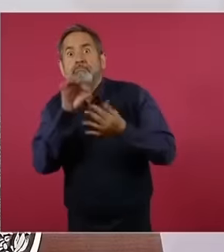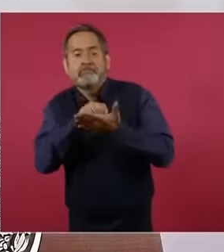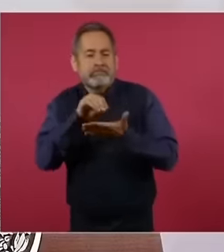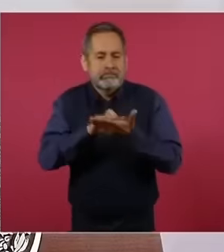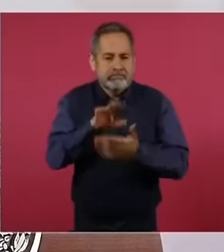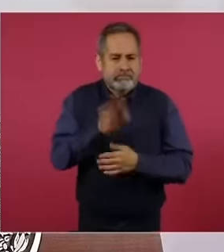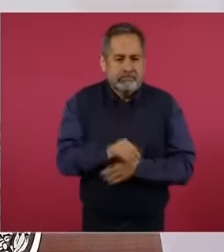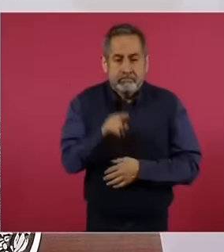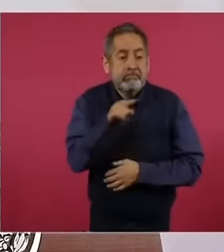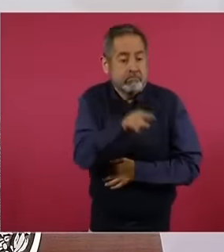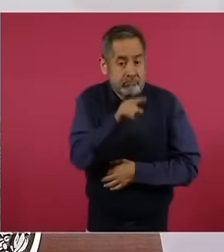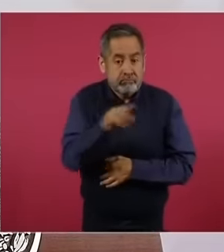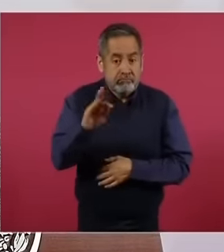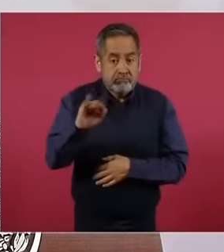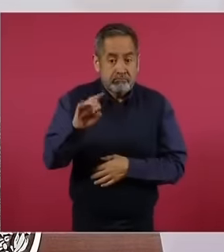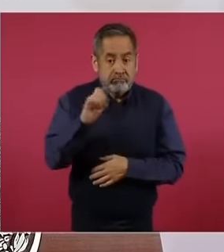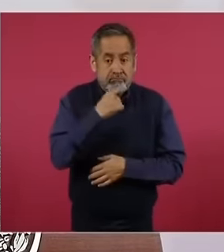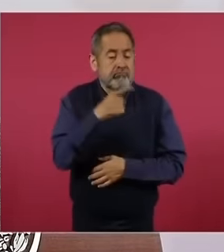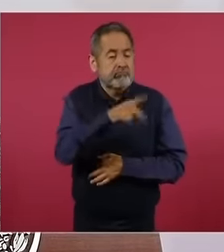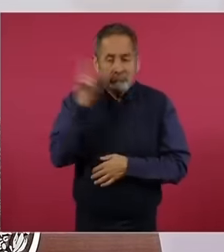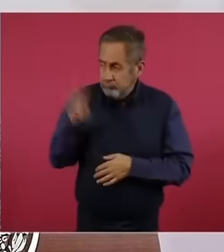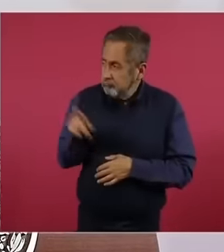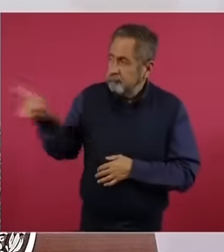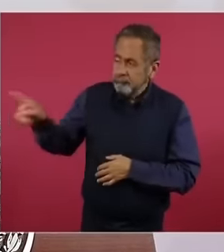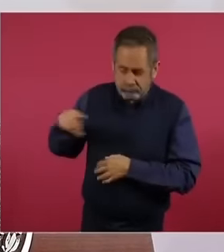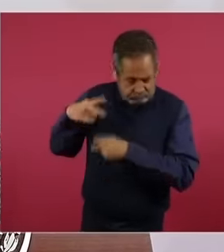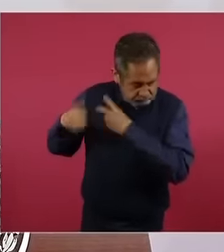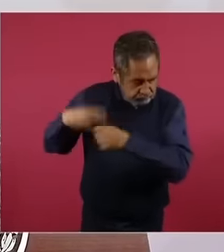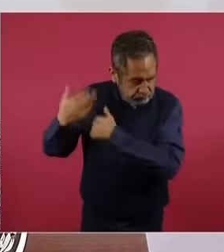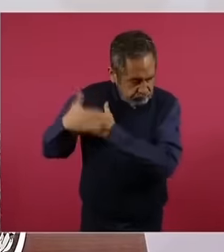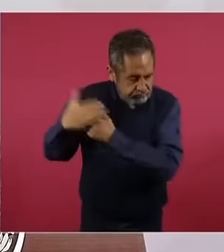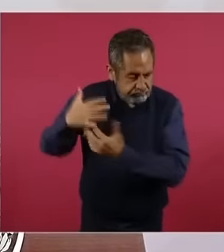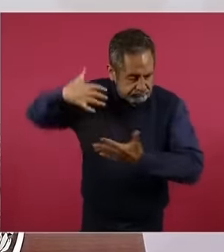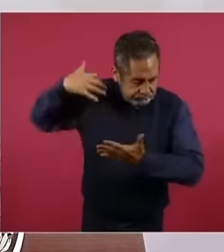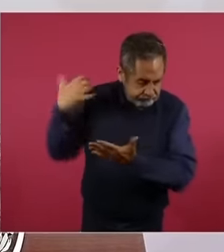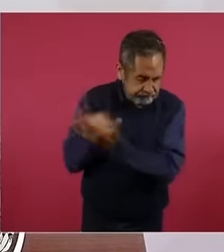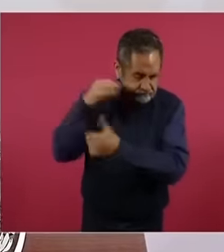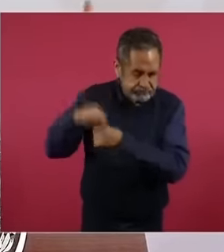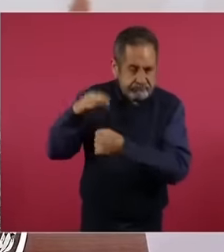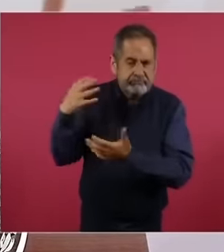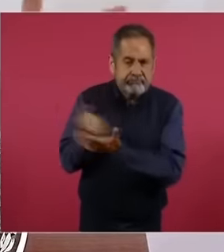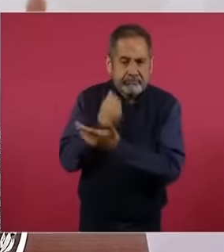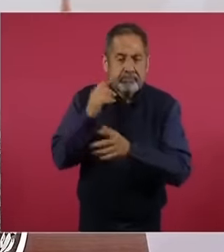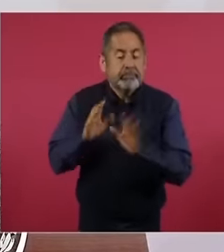triumph but I am talking about